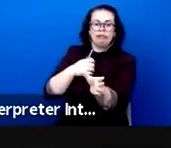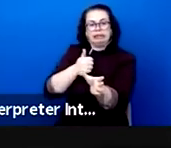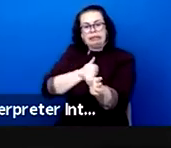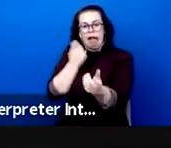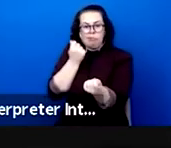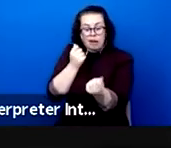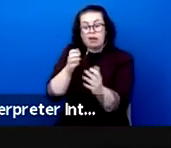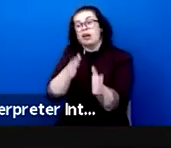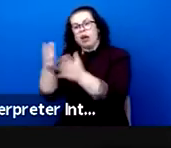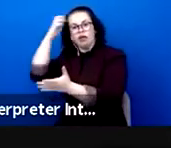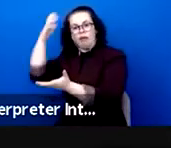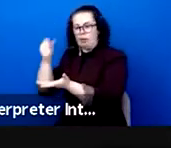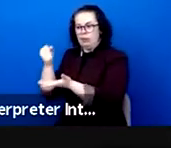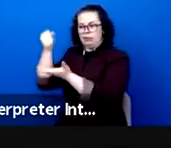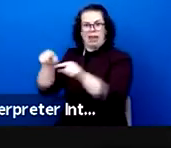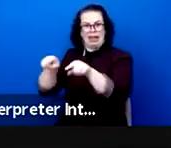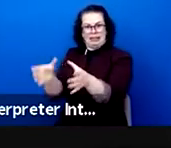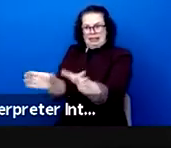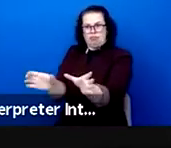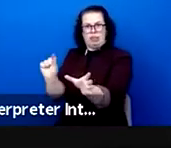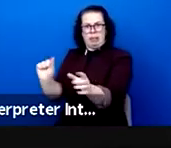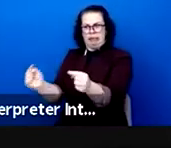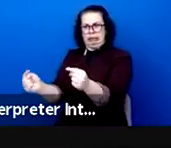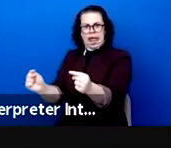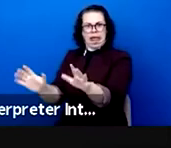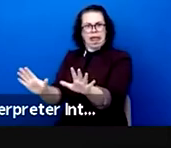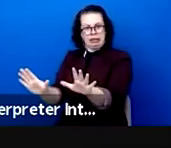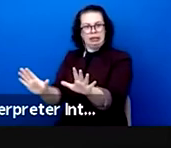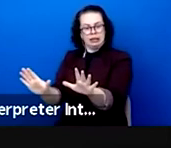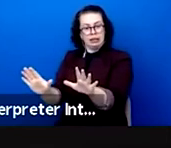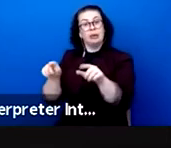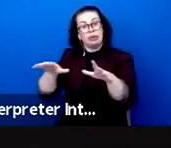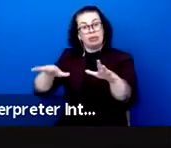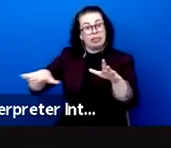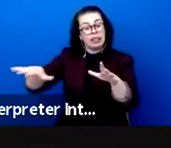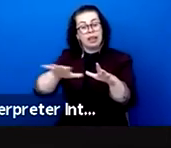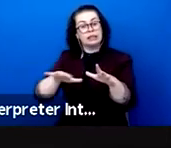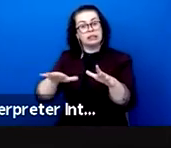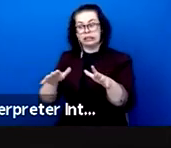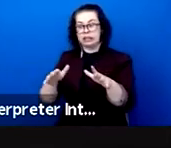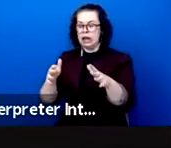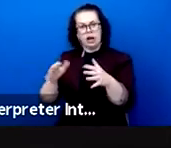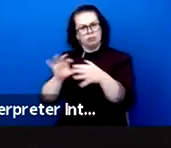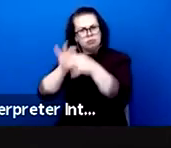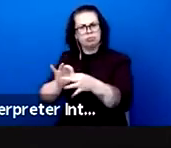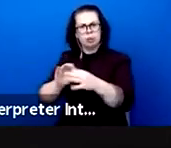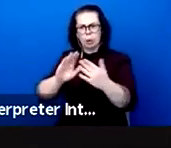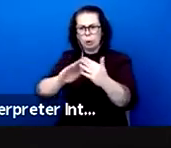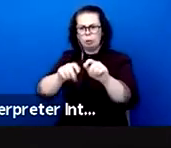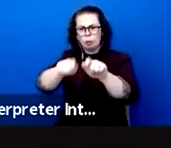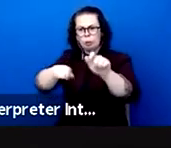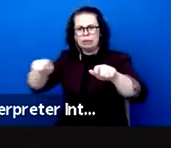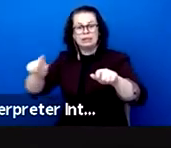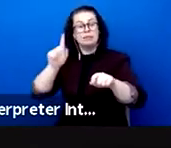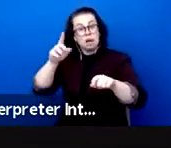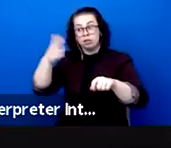a practice which is in dialogue with the territory , community but which since the 70s has become